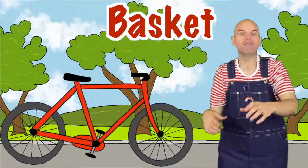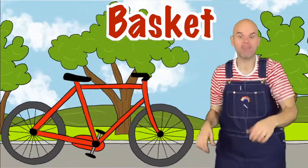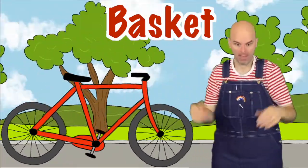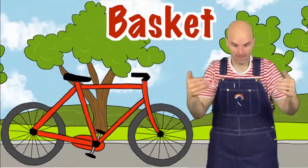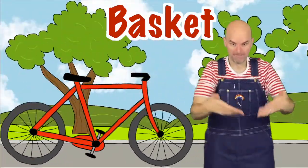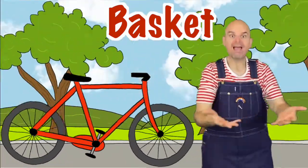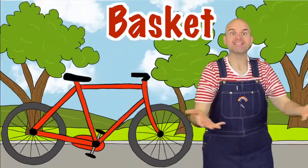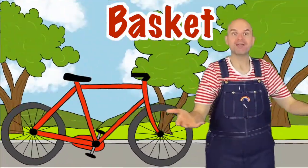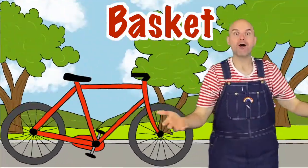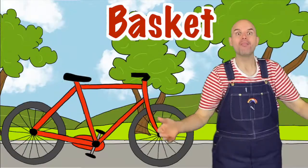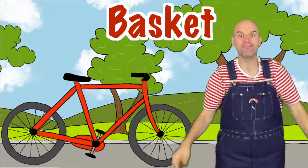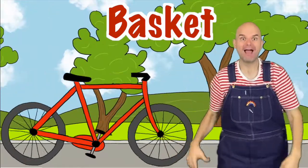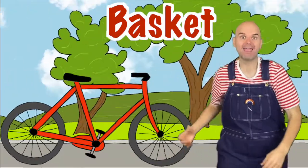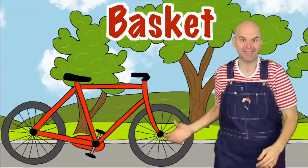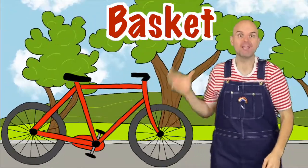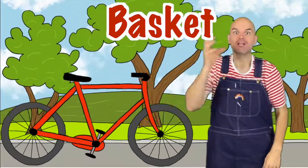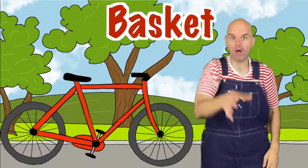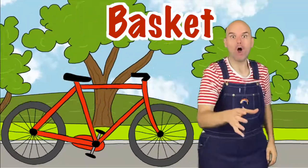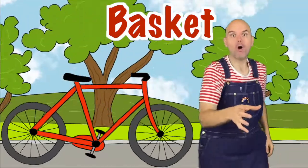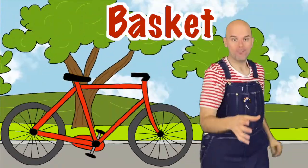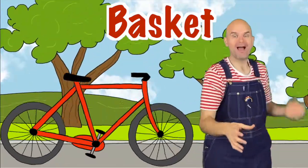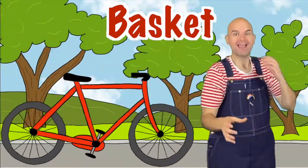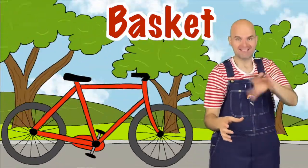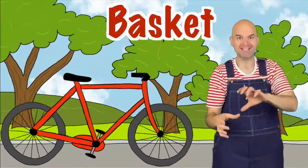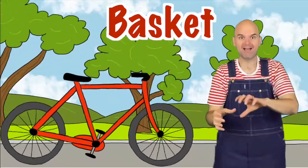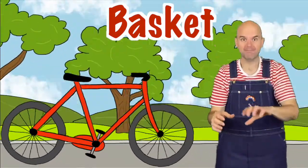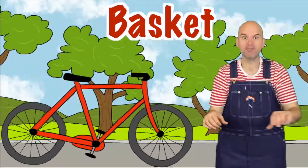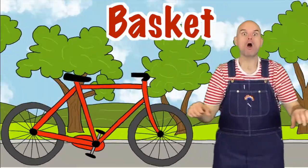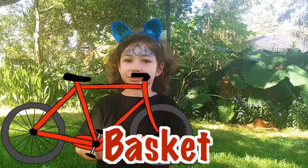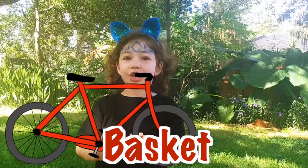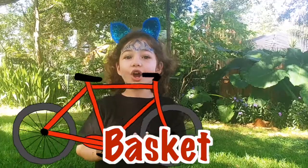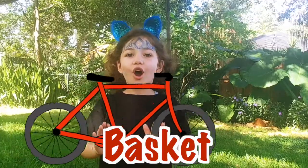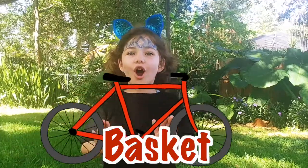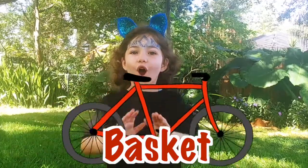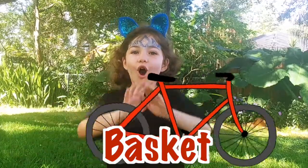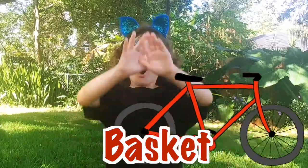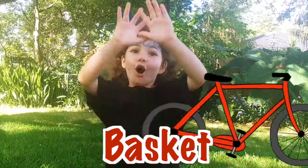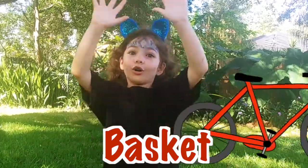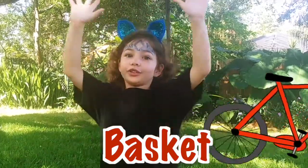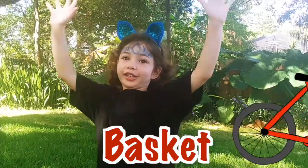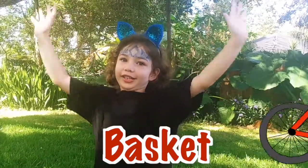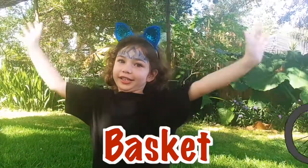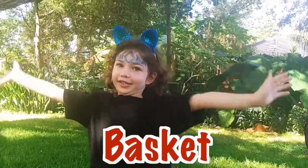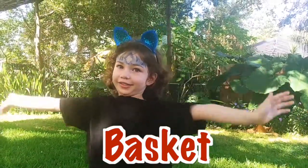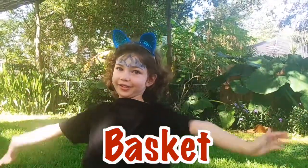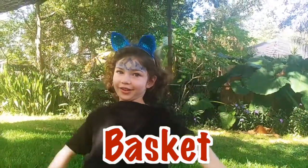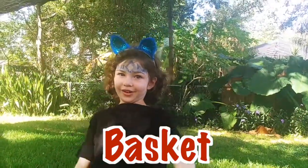The basket on the Bike Holds all my stuff All through the town